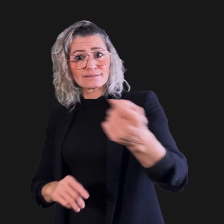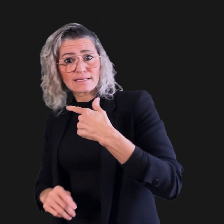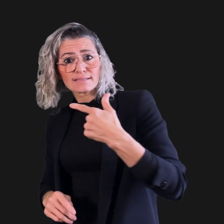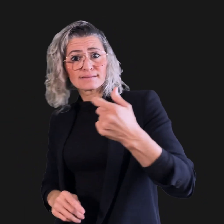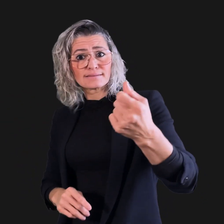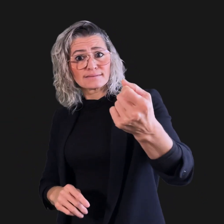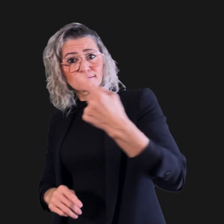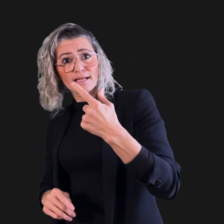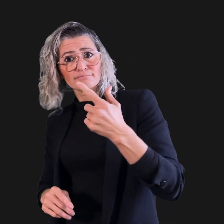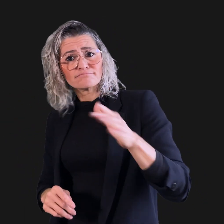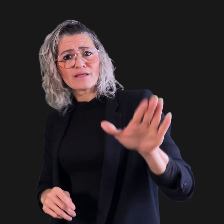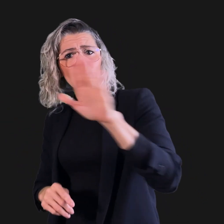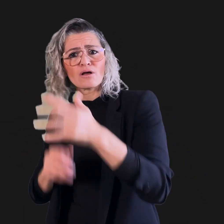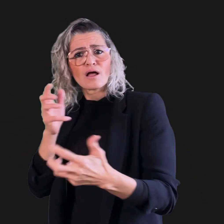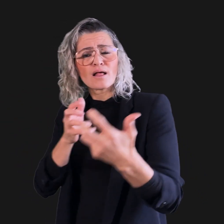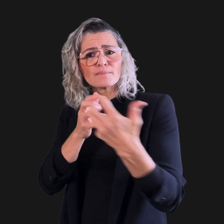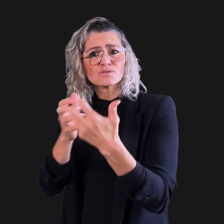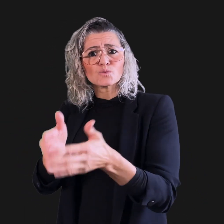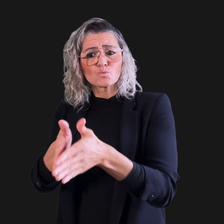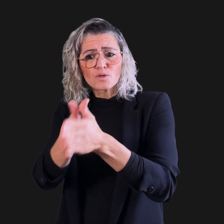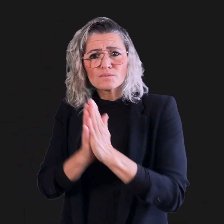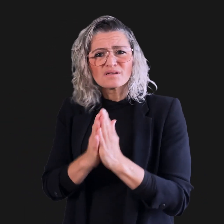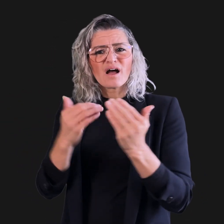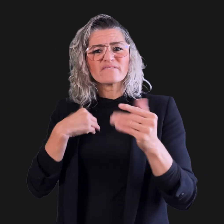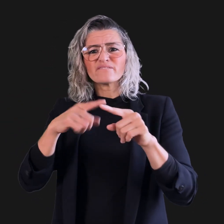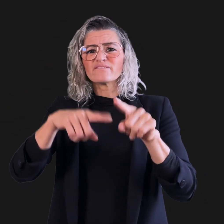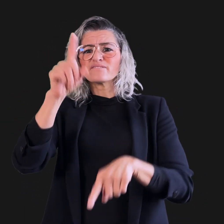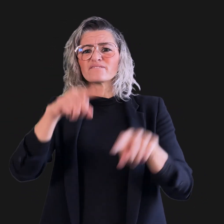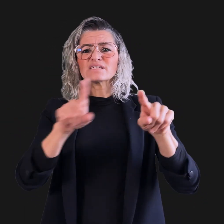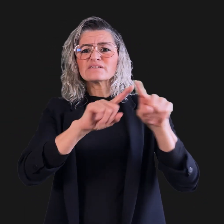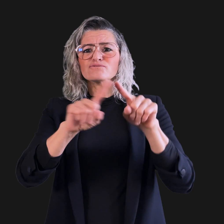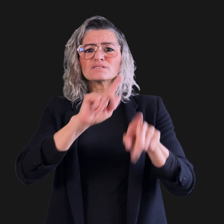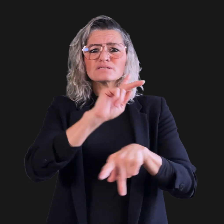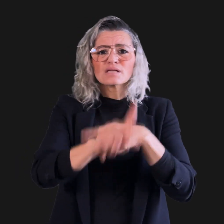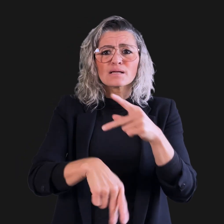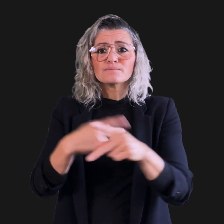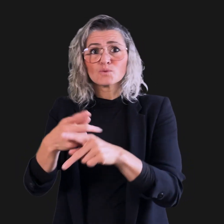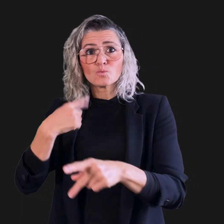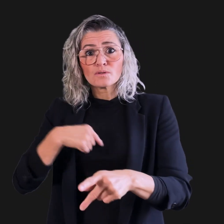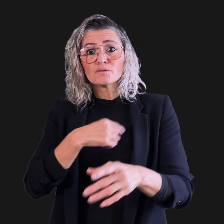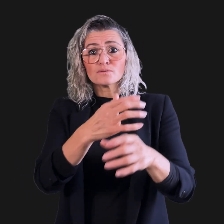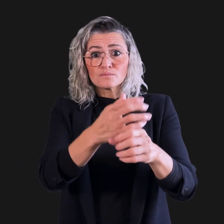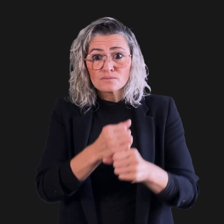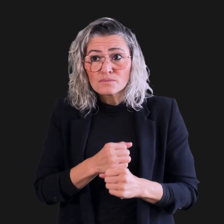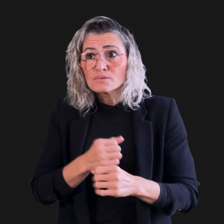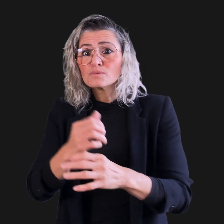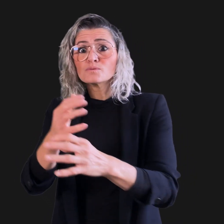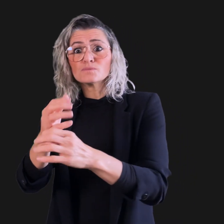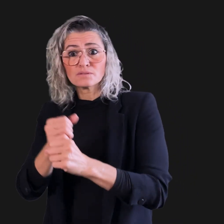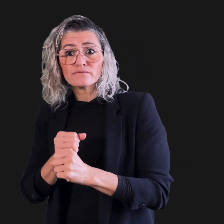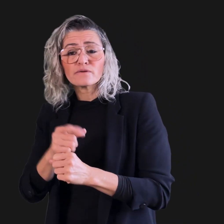at different stages of our complaint process.